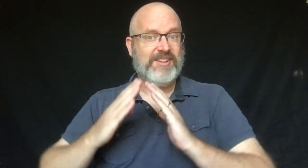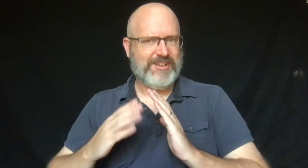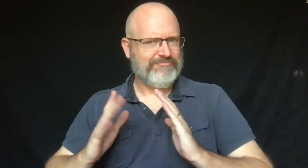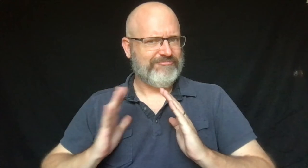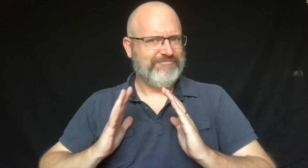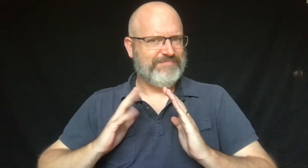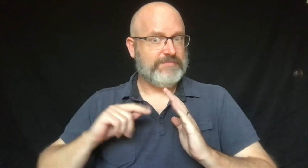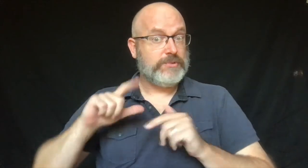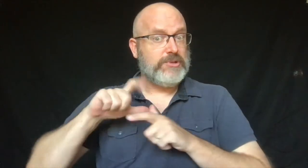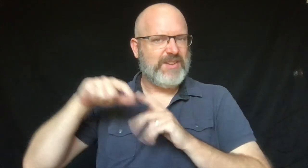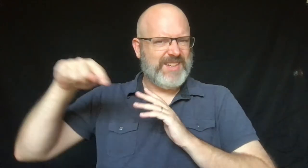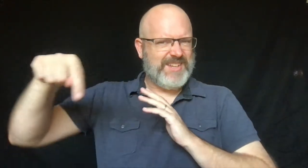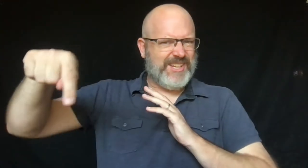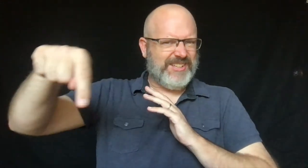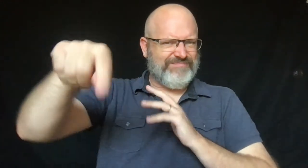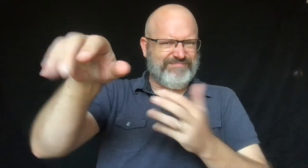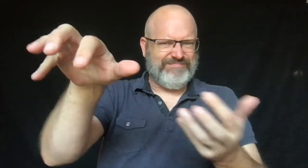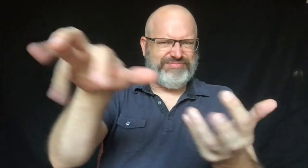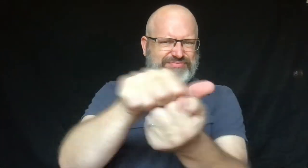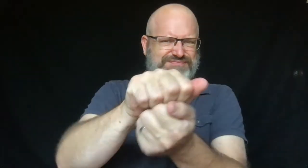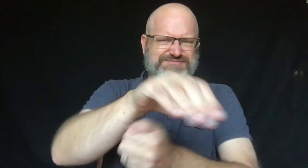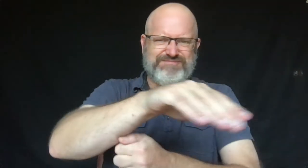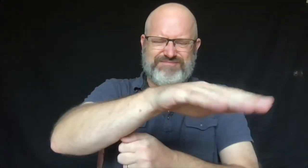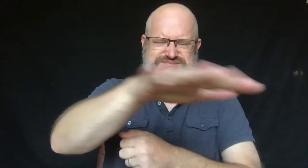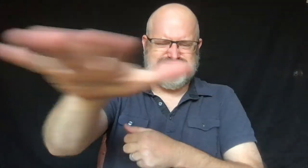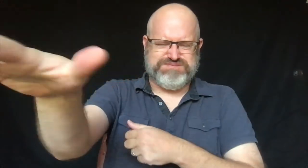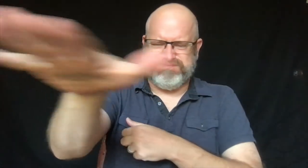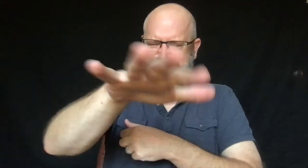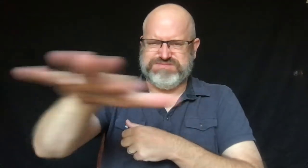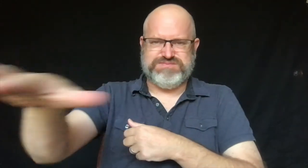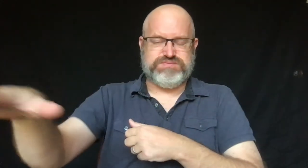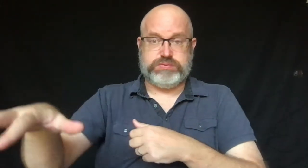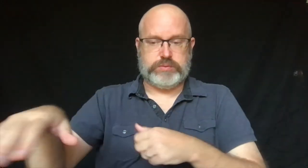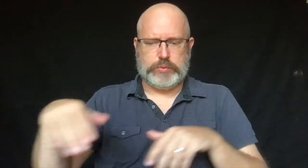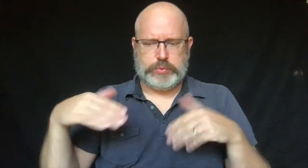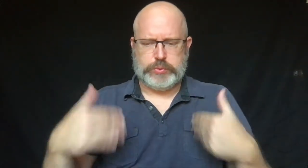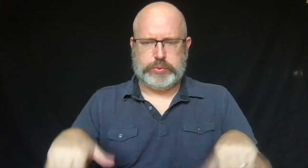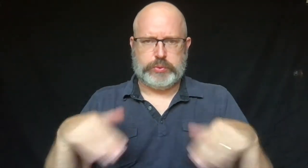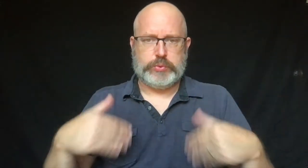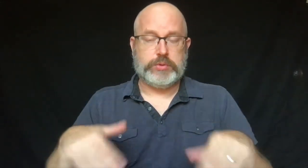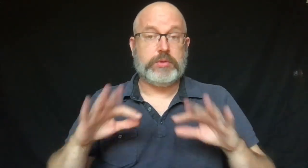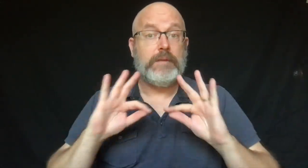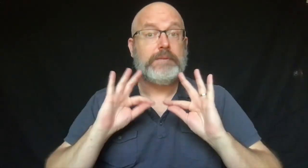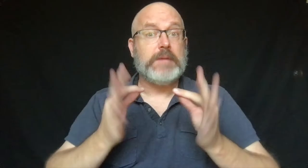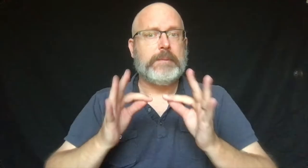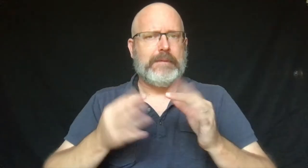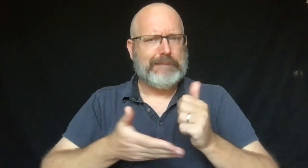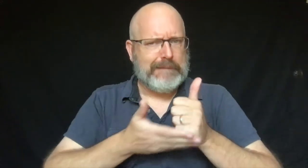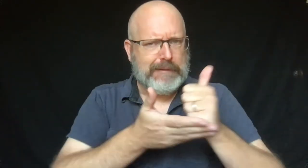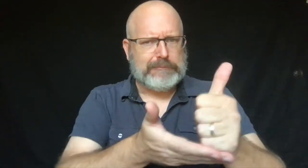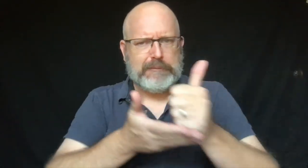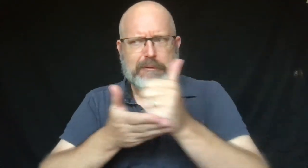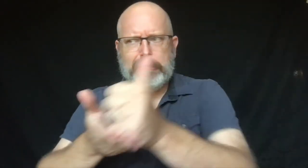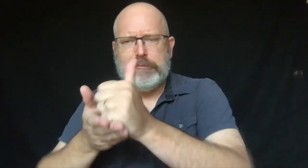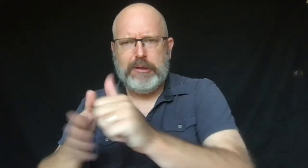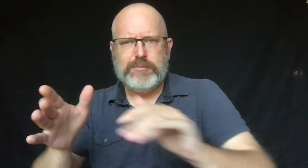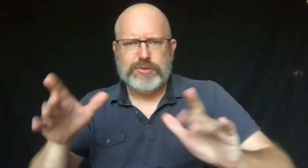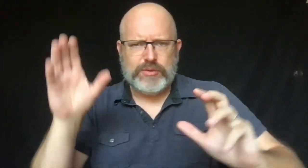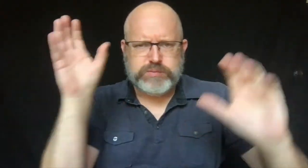Their houses were on the side of the street that the tornado barely touched.